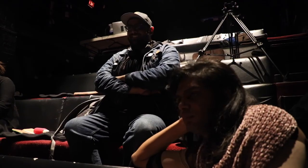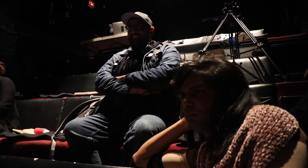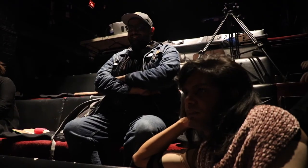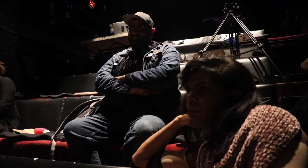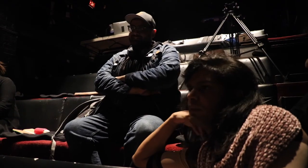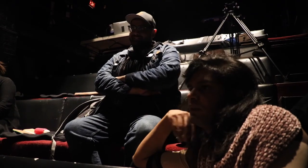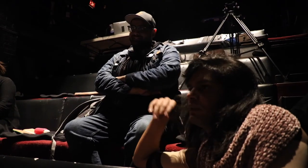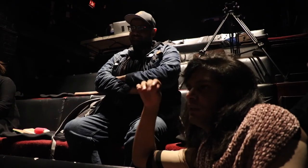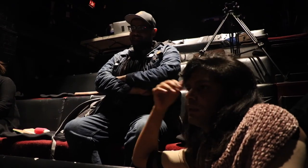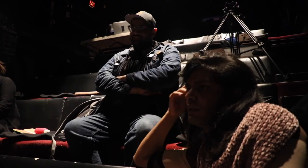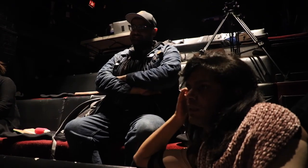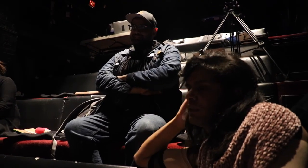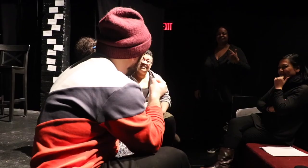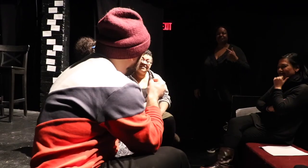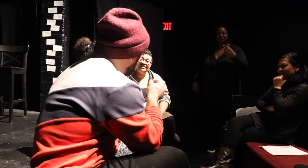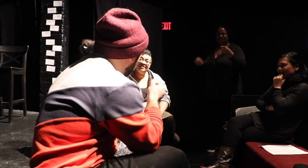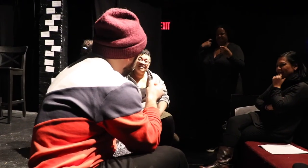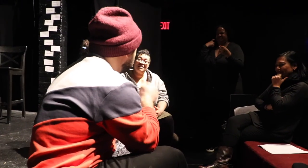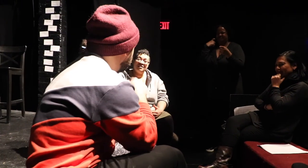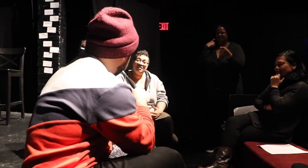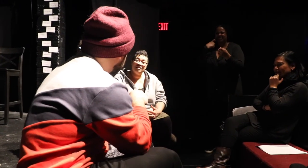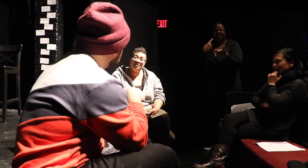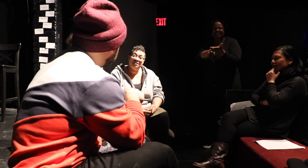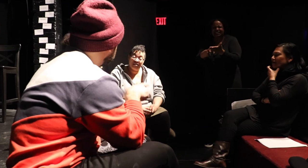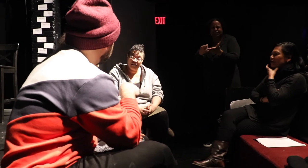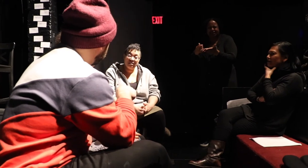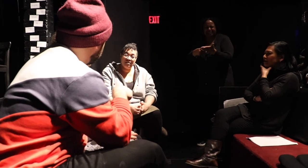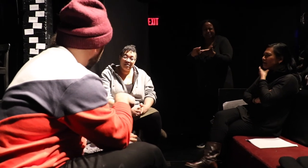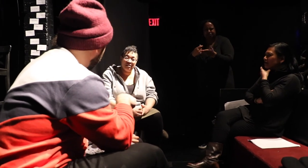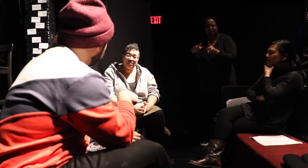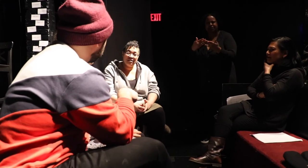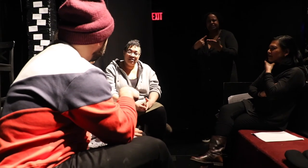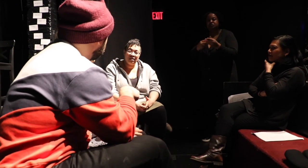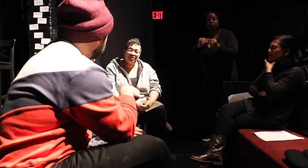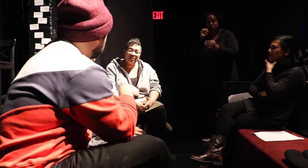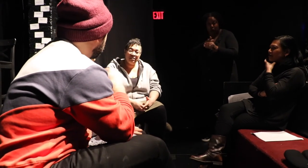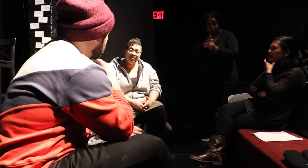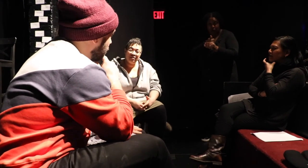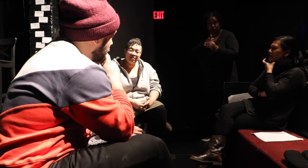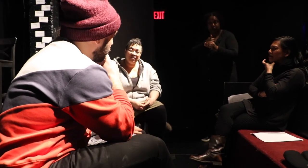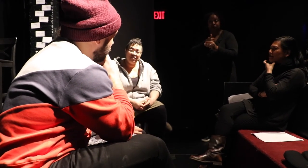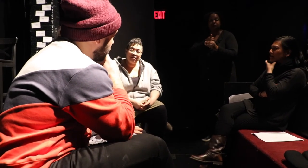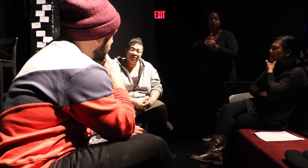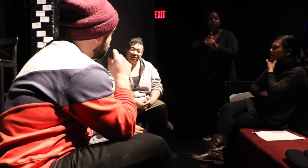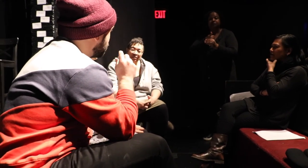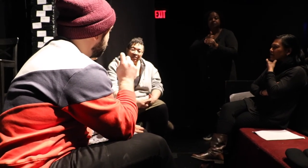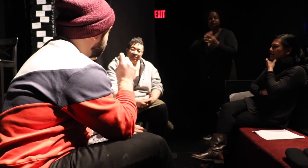I think we touched a bit on it but I think we can talk about this tomorrow in terms of